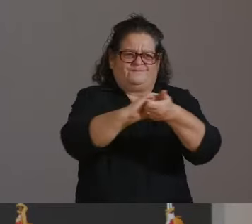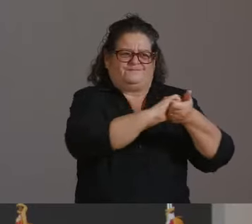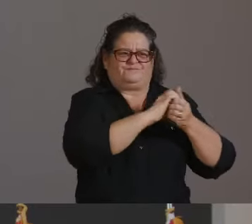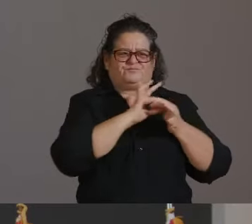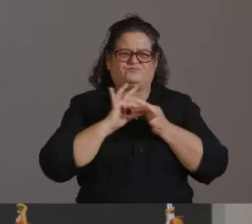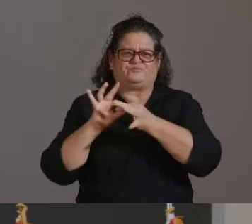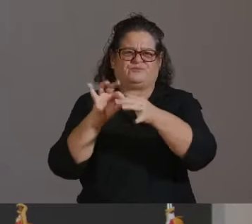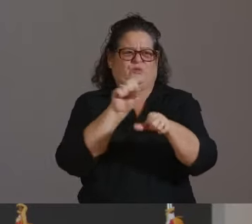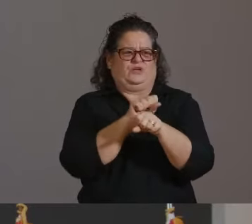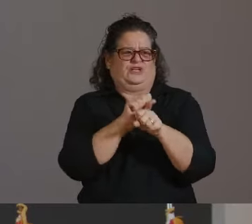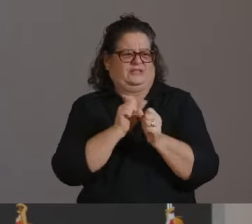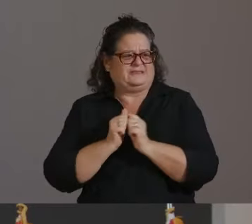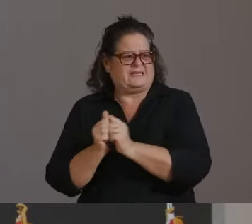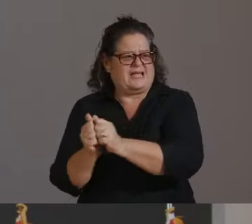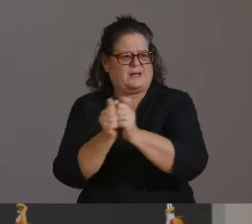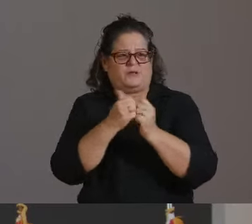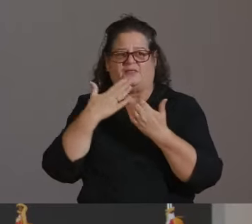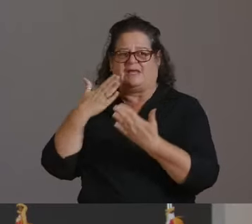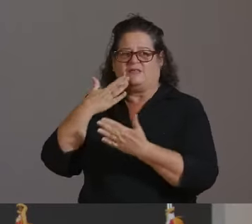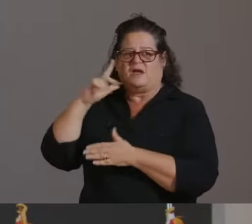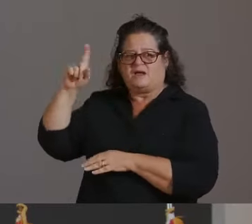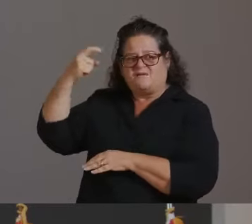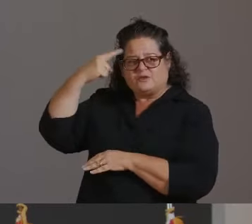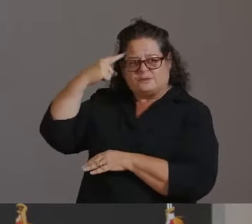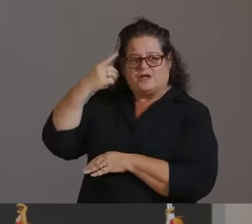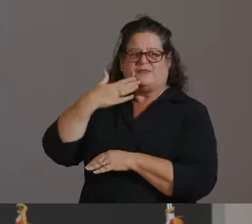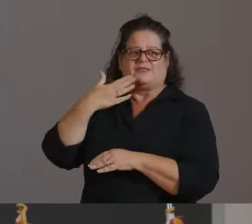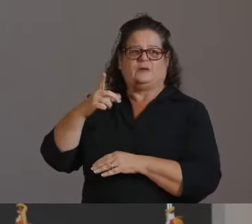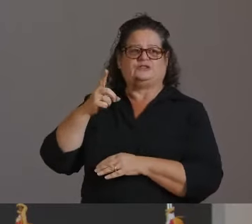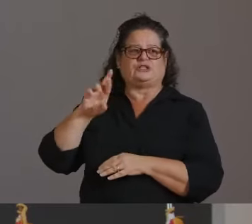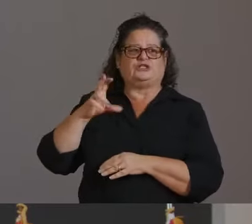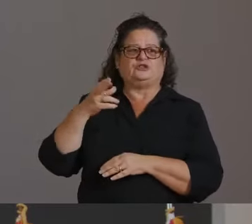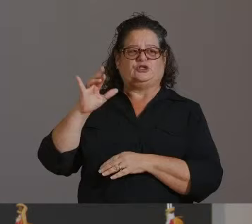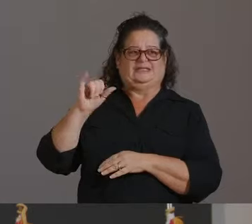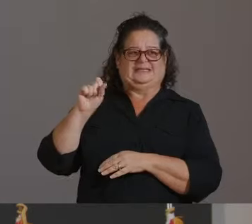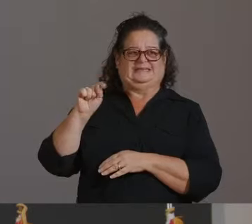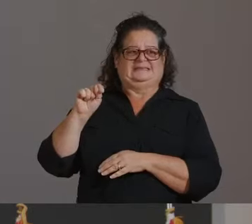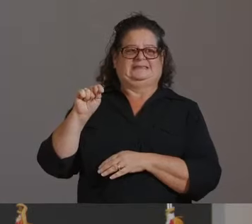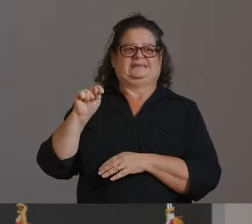CHRIST FOR THEIR TEAMS OF EXPERTS FOR BEING SUCH GREAT PARTNERS HERE AND IN HELPING US